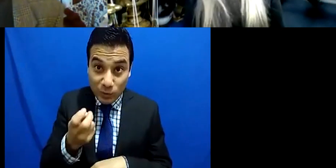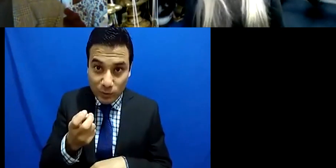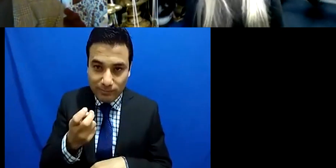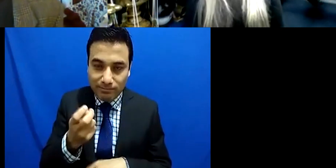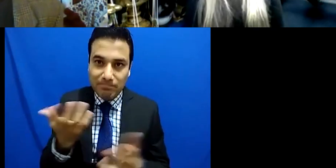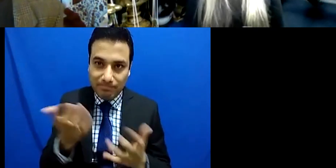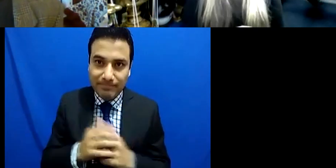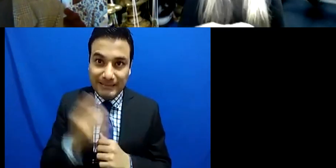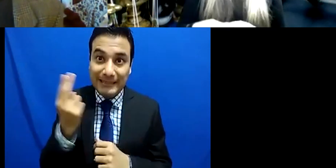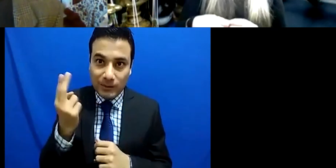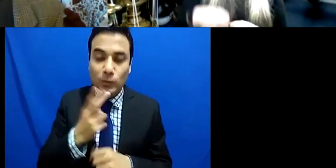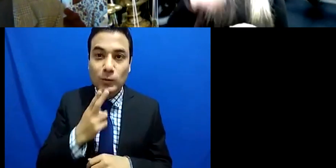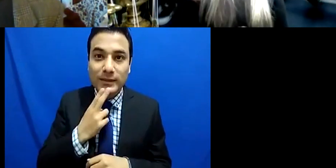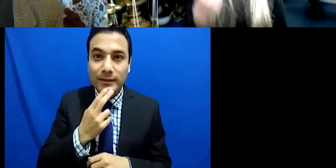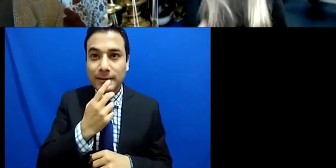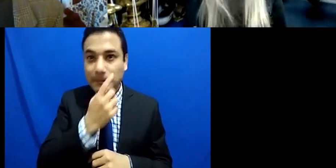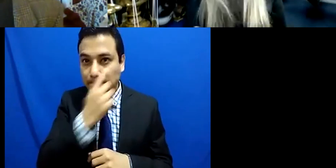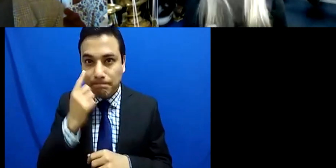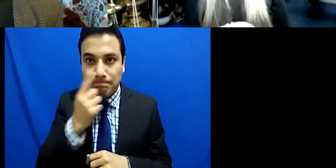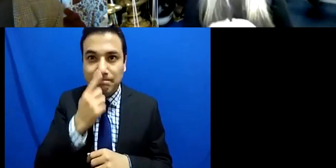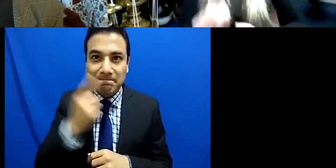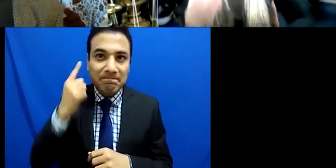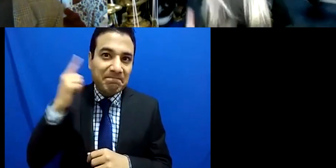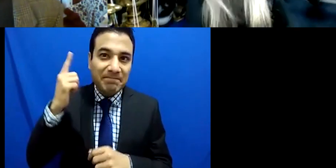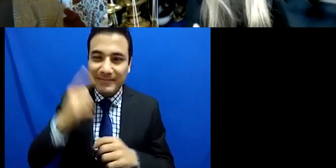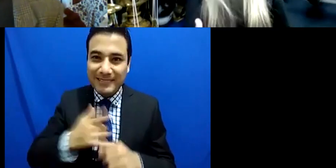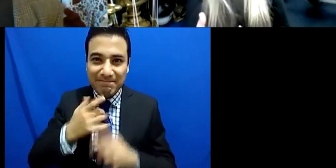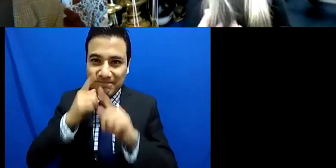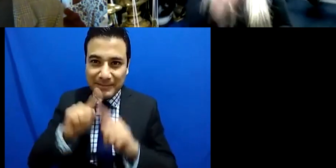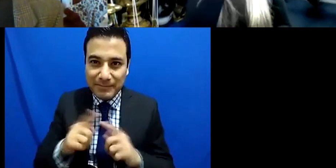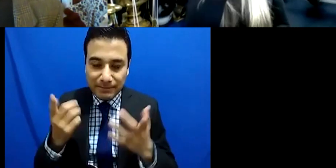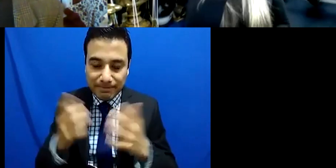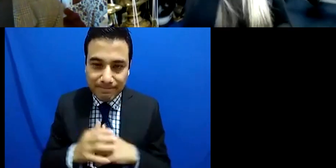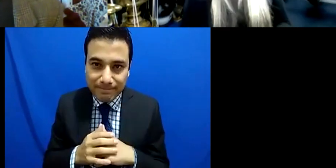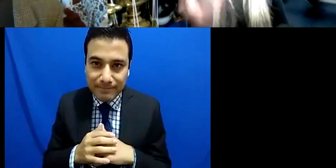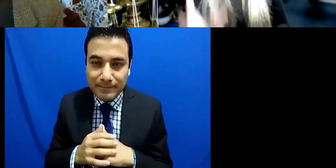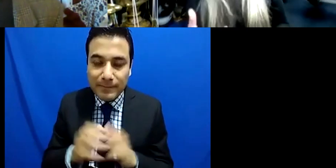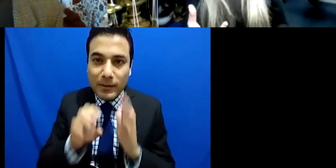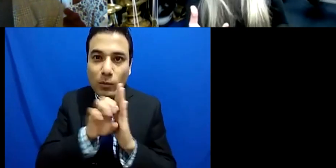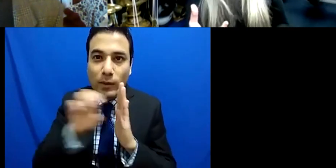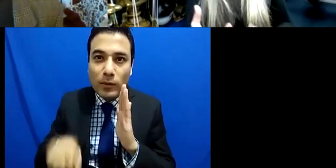into play so giving people space to say something and I don't mean say something through words